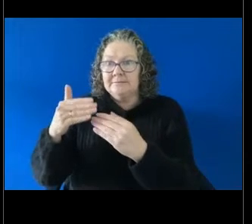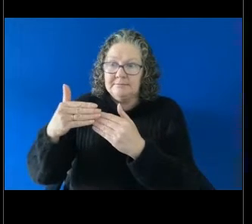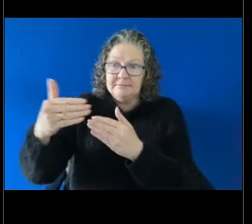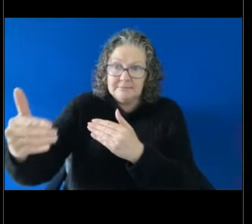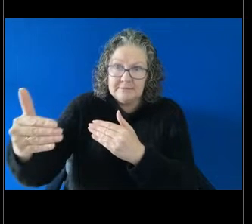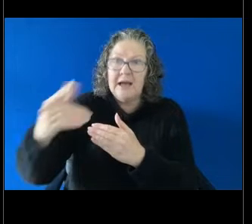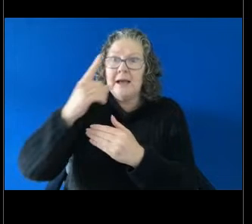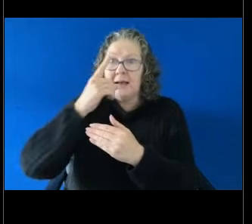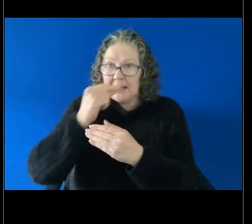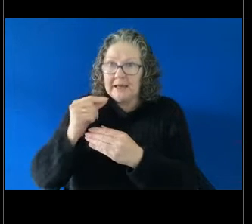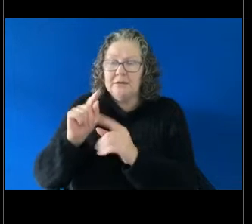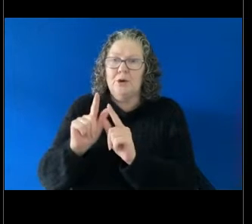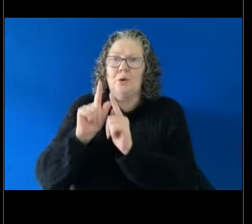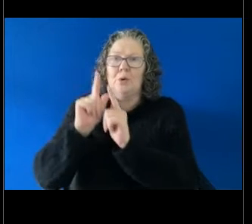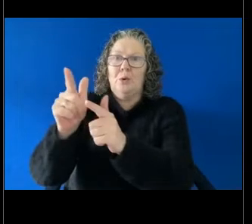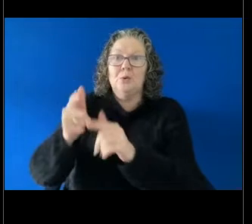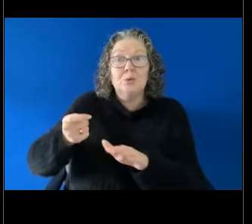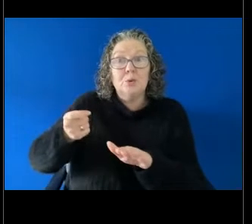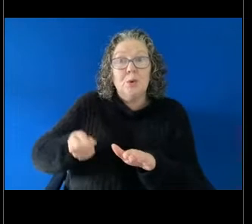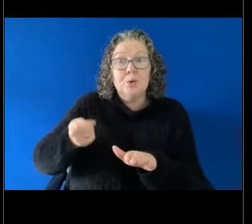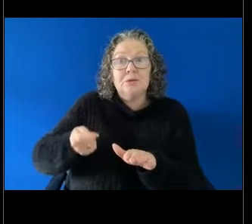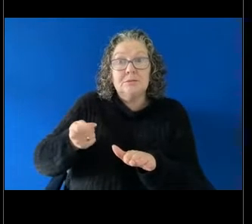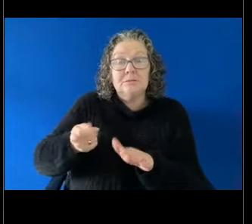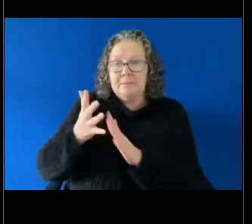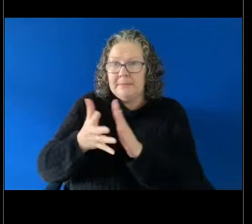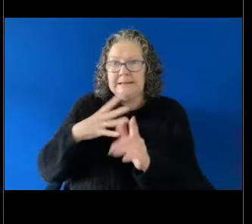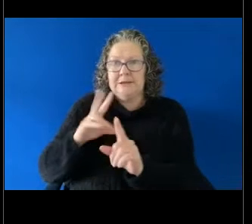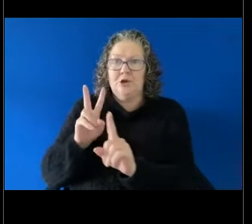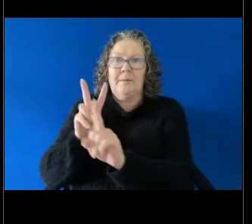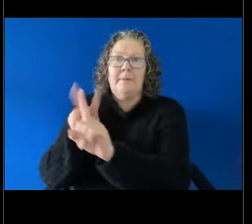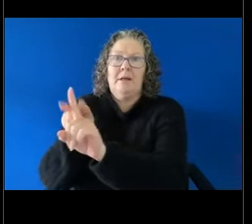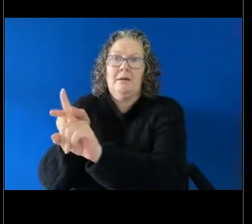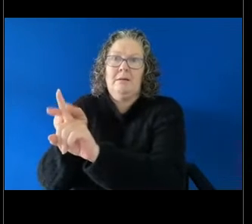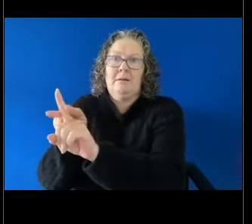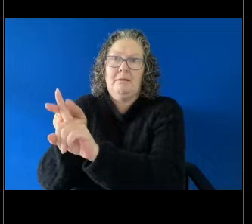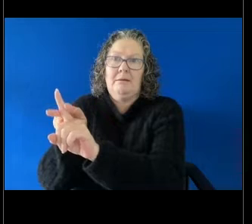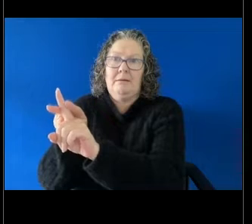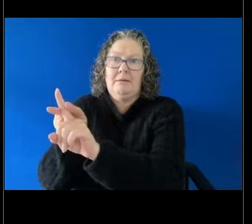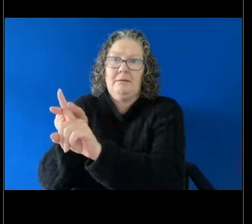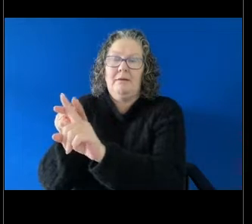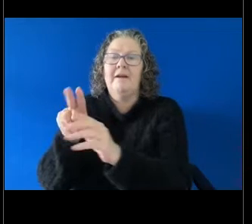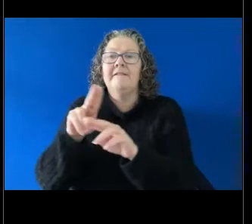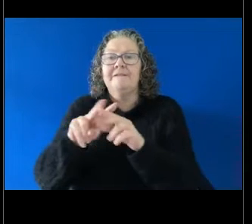court. So an application would be needed - would be made to the Federal Court or the Federal